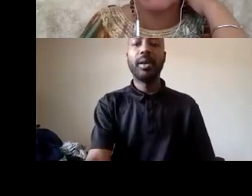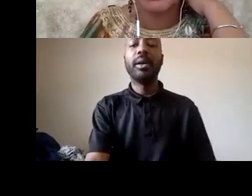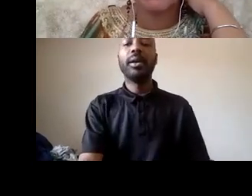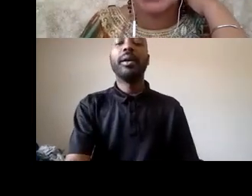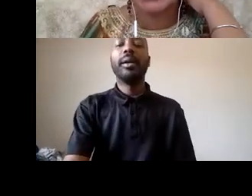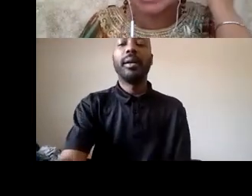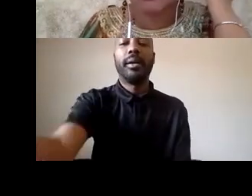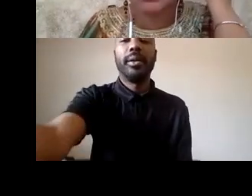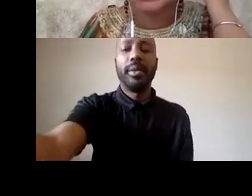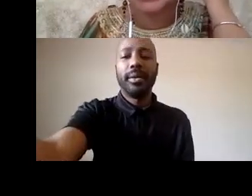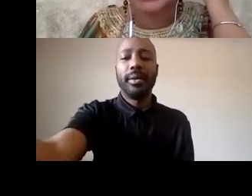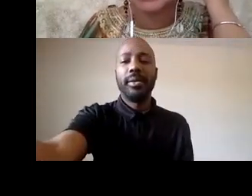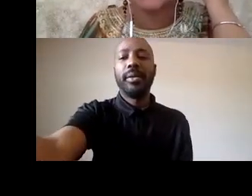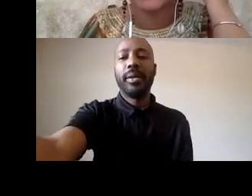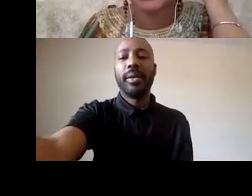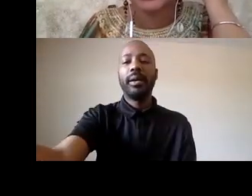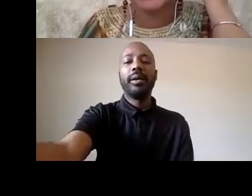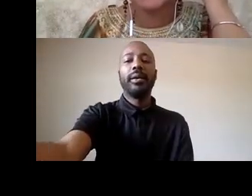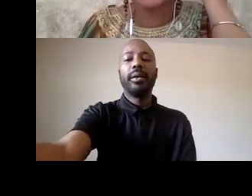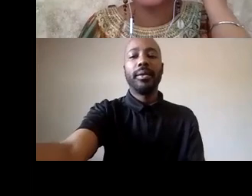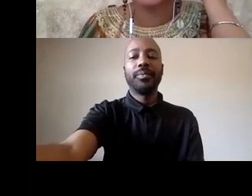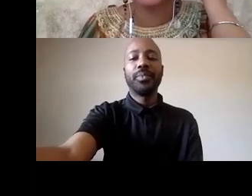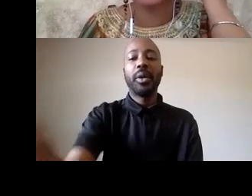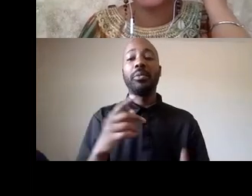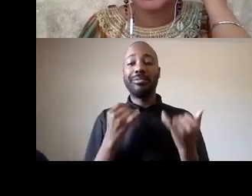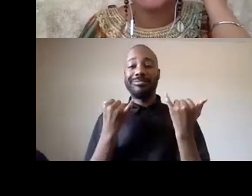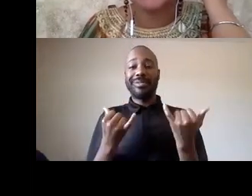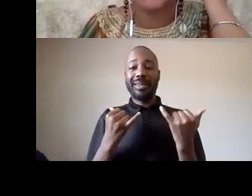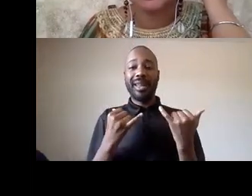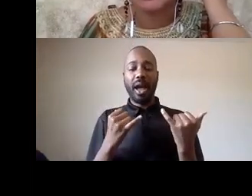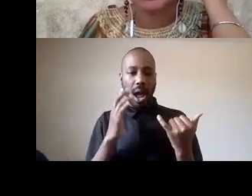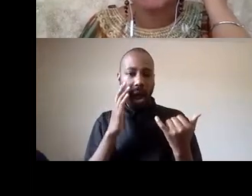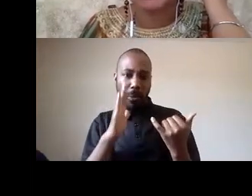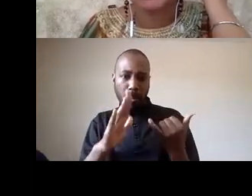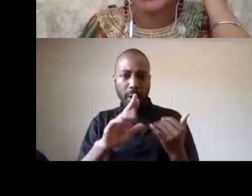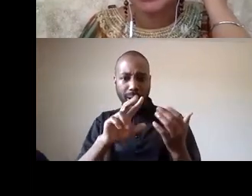great right now i'll engage in the chat though so i'm looking